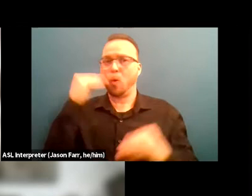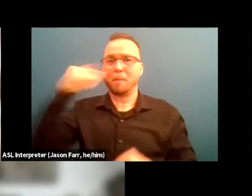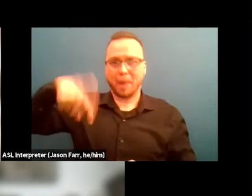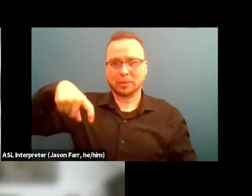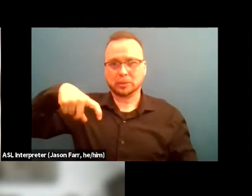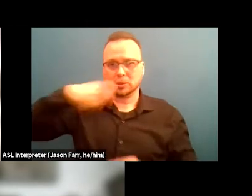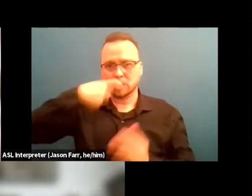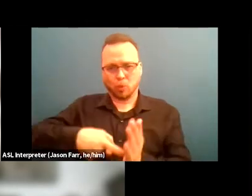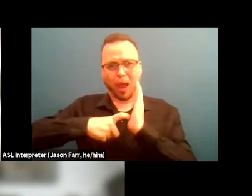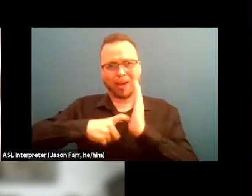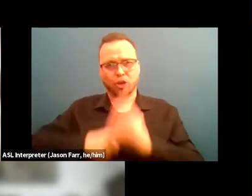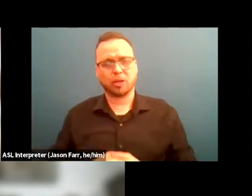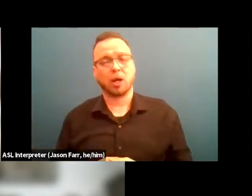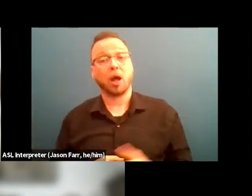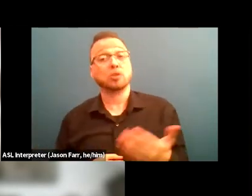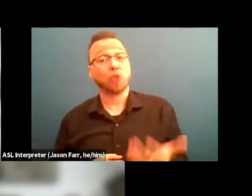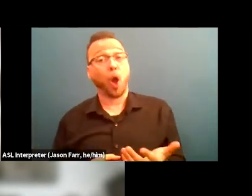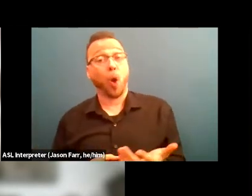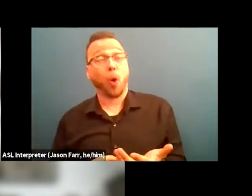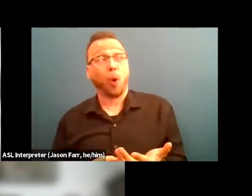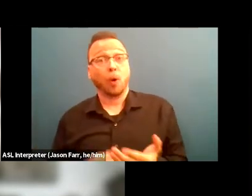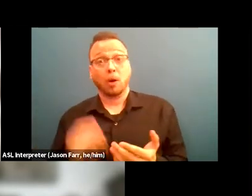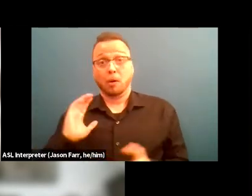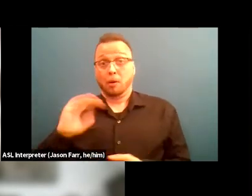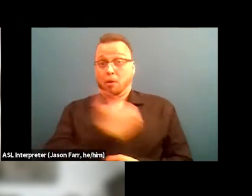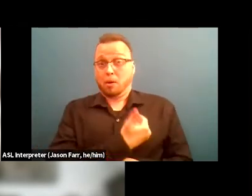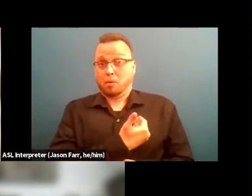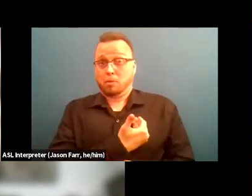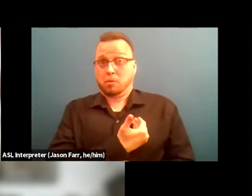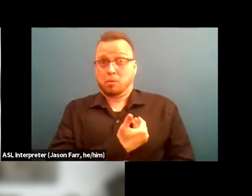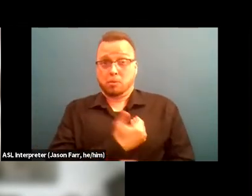So our major cities and so on so forth became major ghettos.